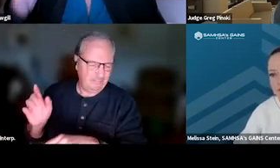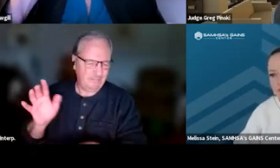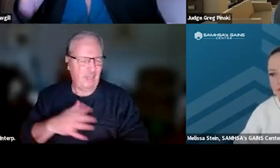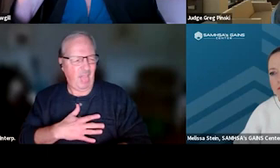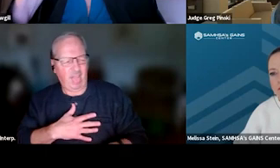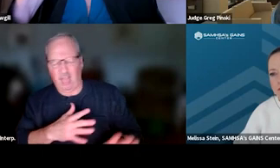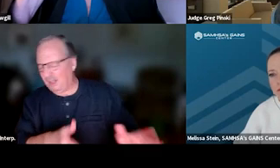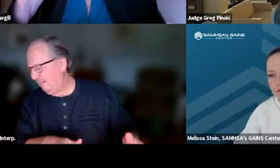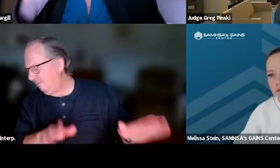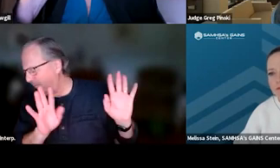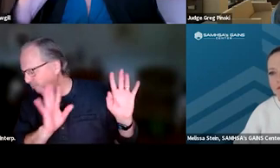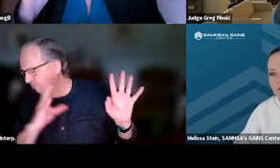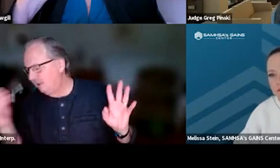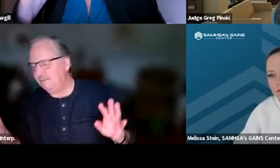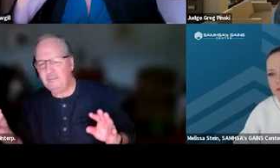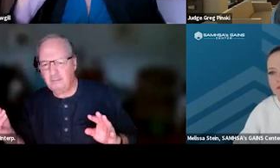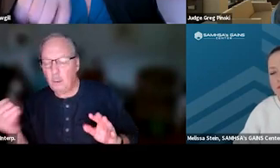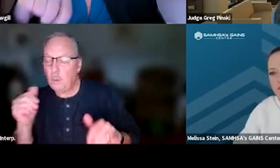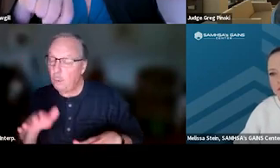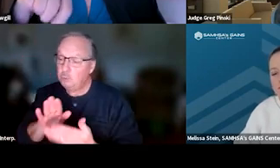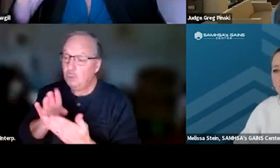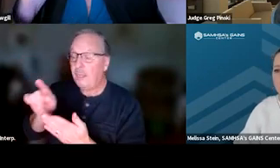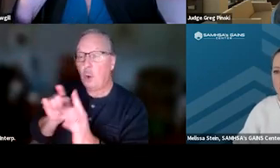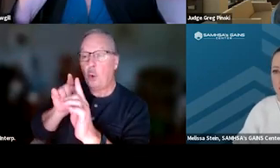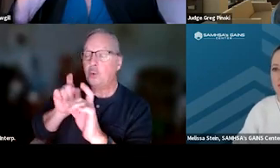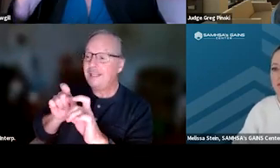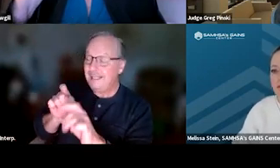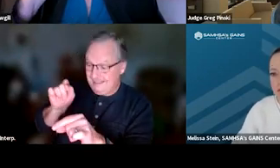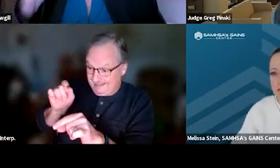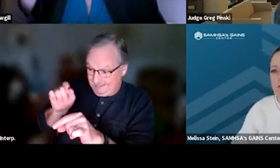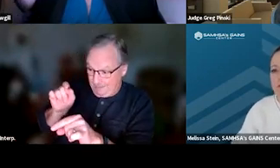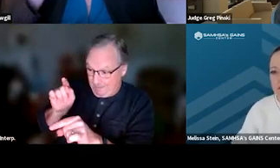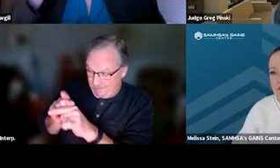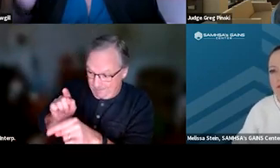We wanna address the goals of what they need to meet there and help them be successful,